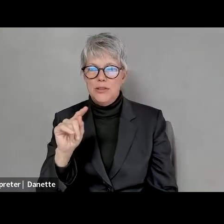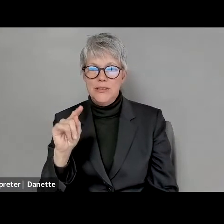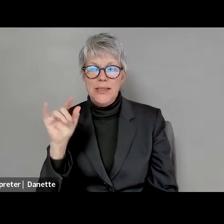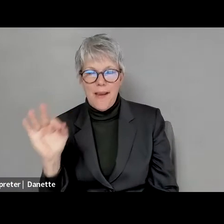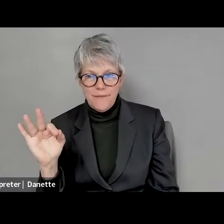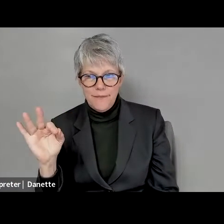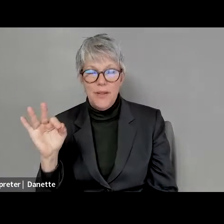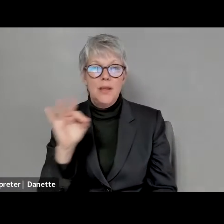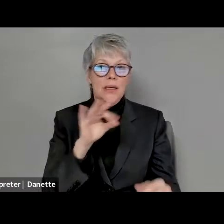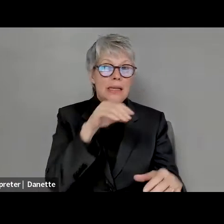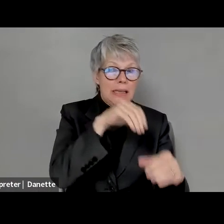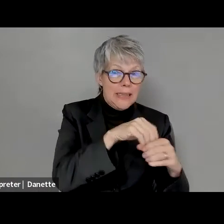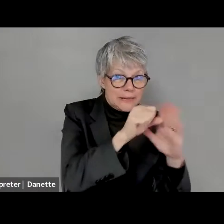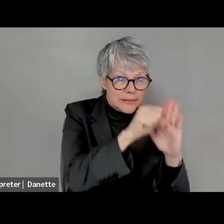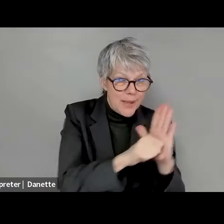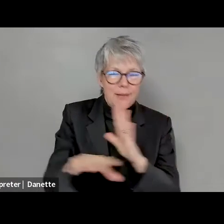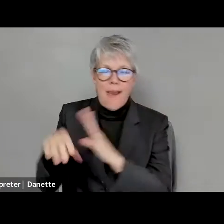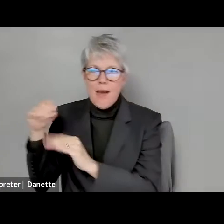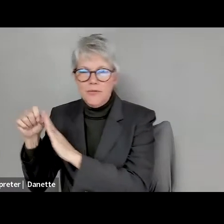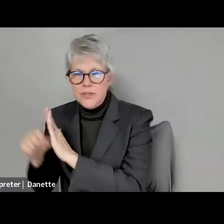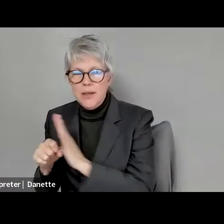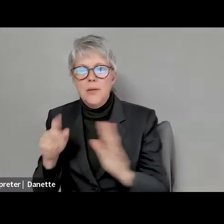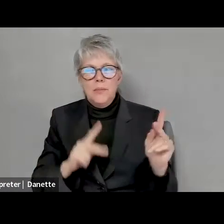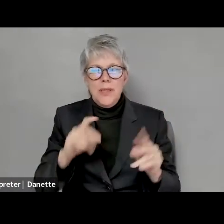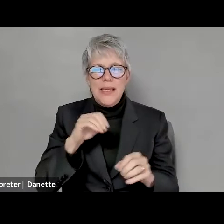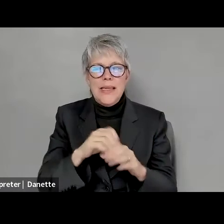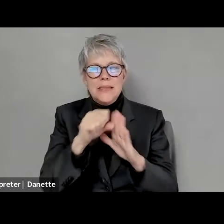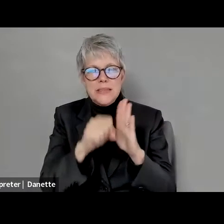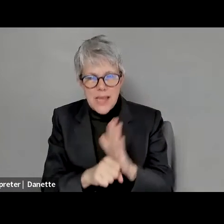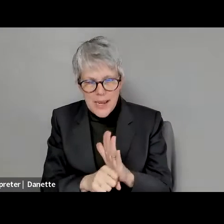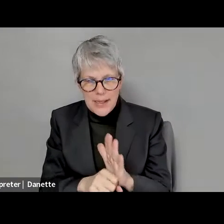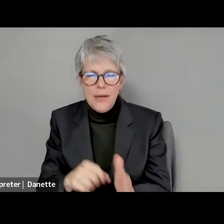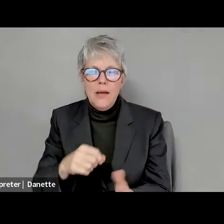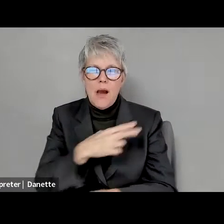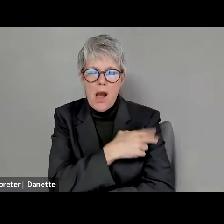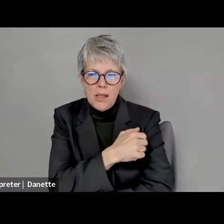Kelly Crosbie: We're looking at folks who are in state hospitals, and are ready to be discharged into the community.